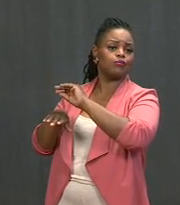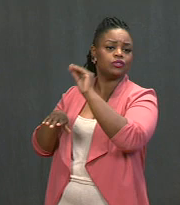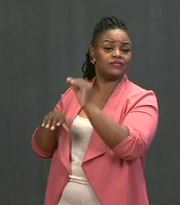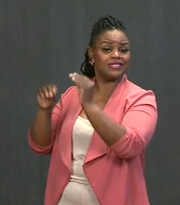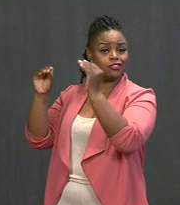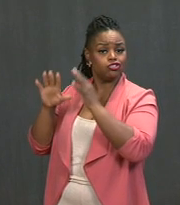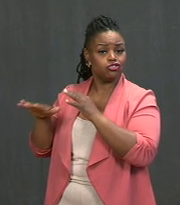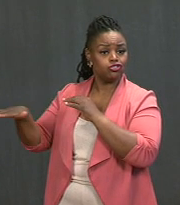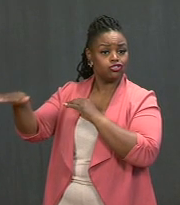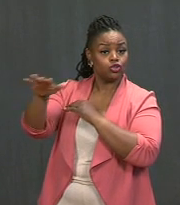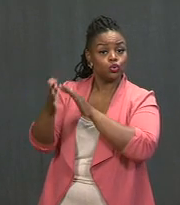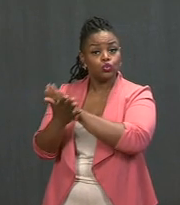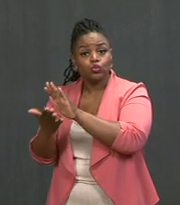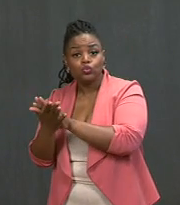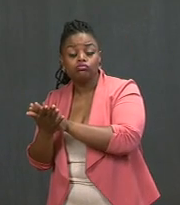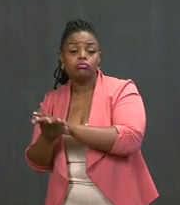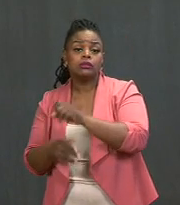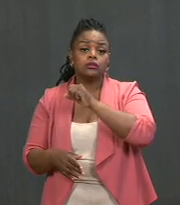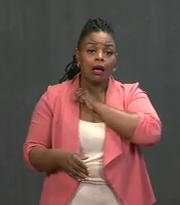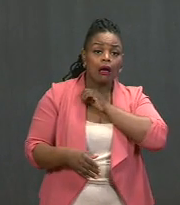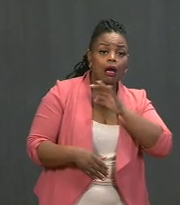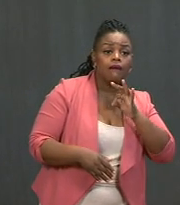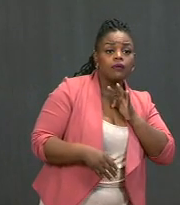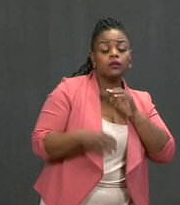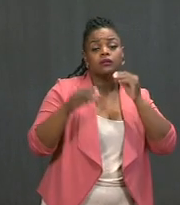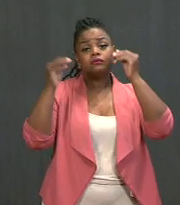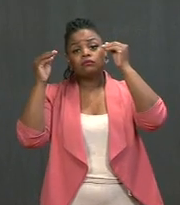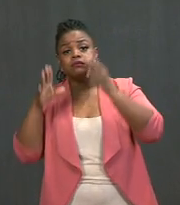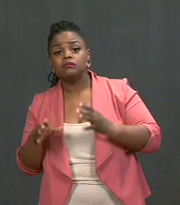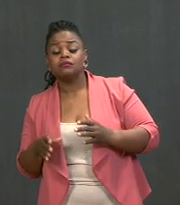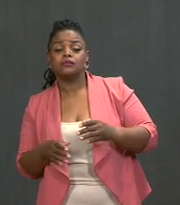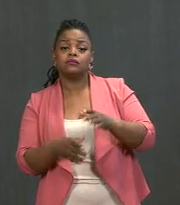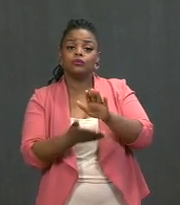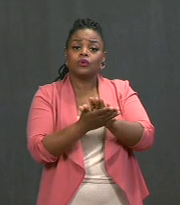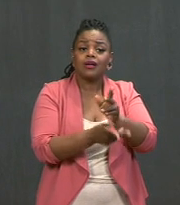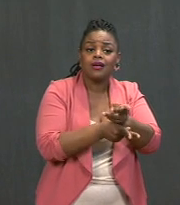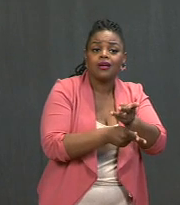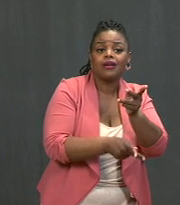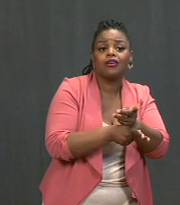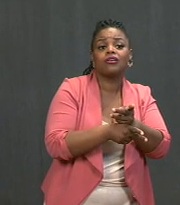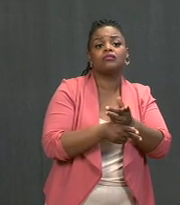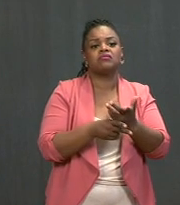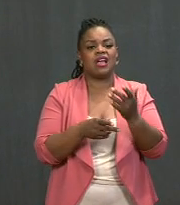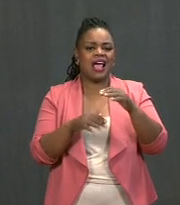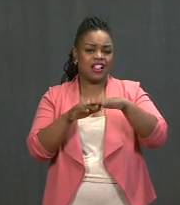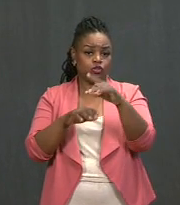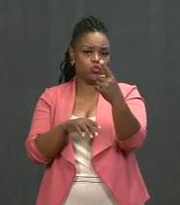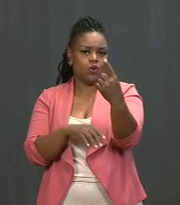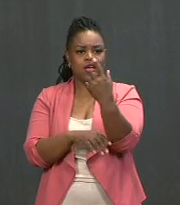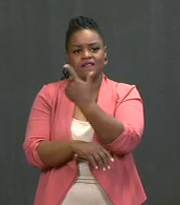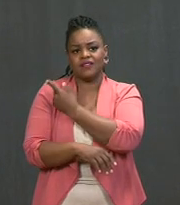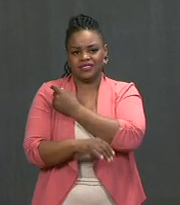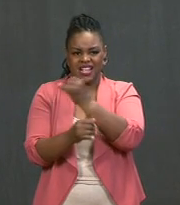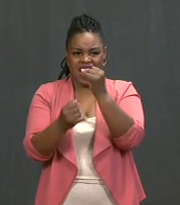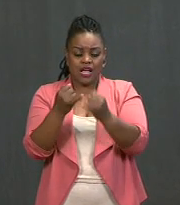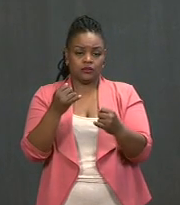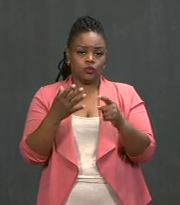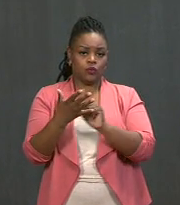school staff and childcare workers received at least one shot by the end of March. And that's great progress protecting our educators,